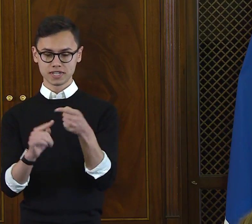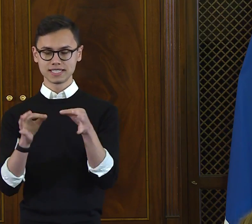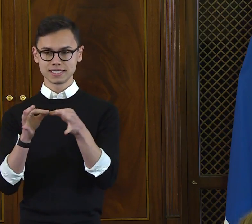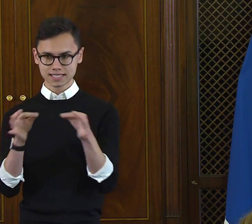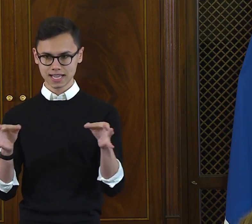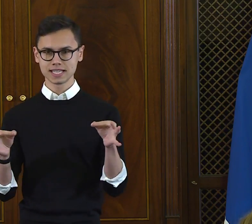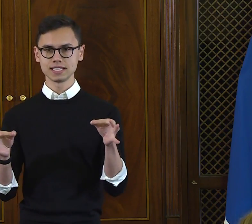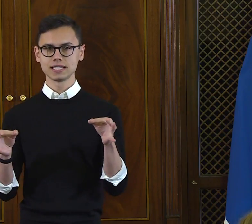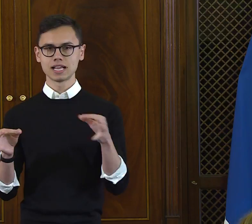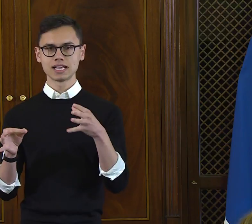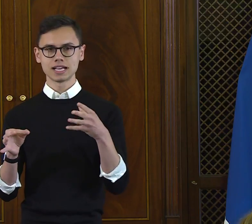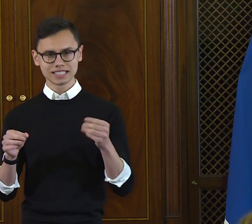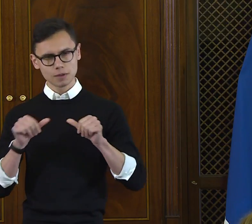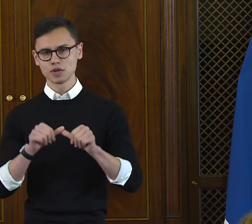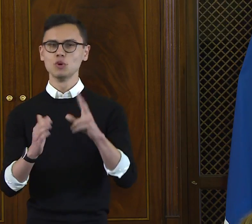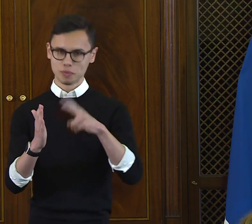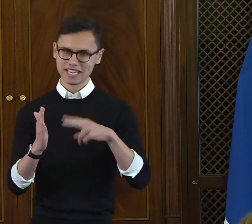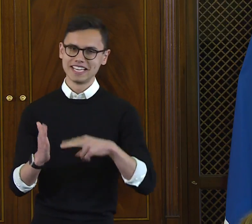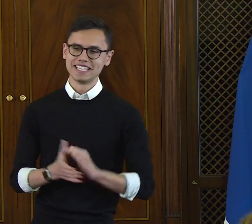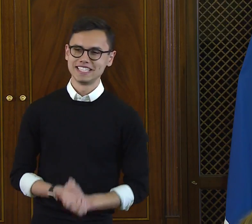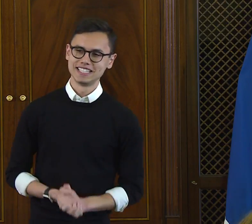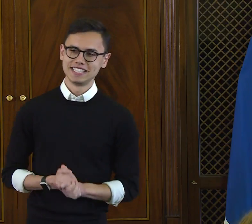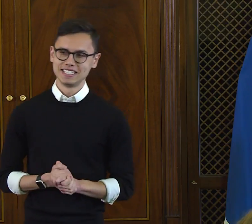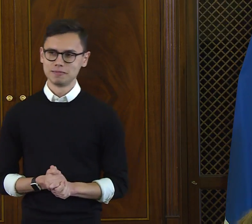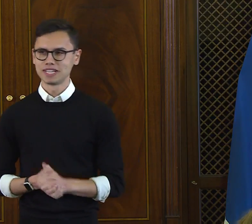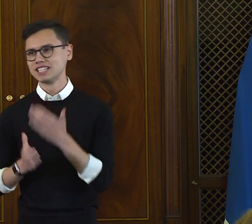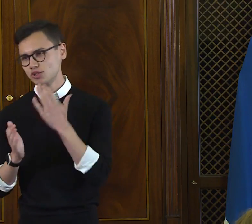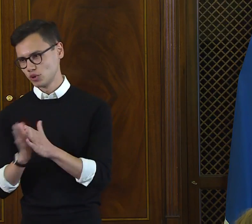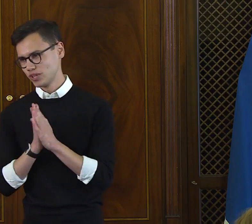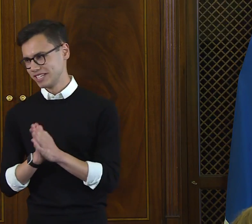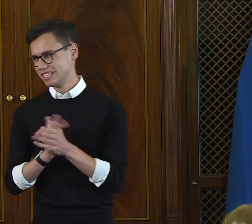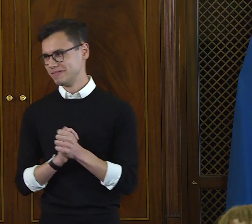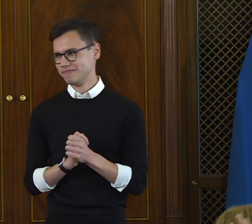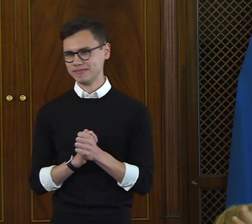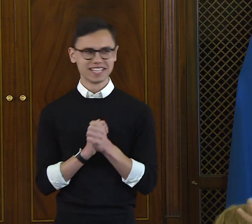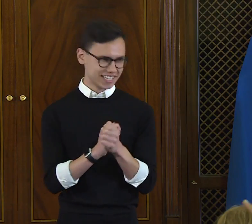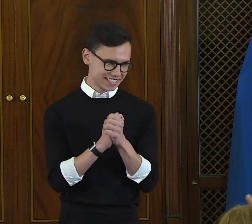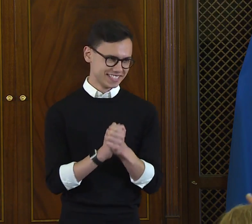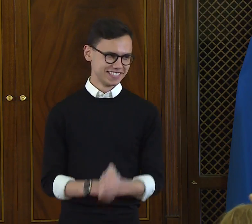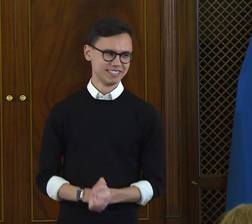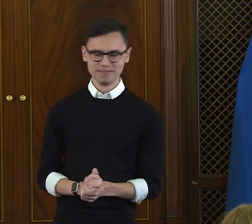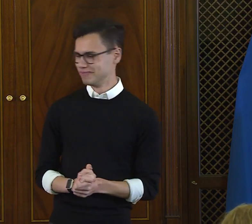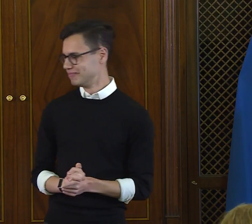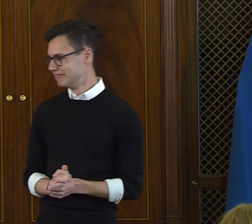in that first sentence and keep reading. Thank you.